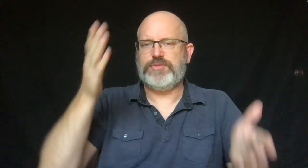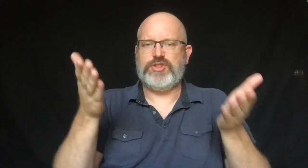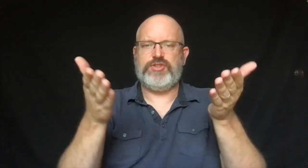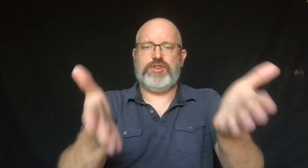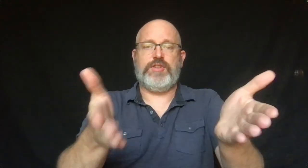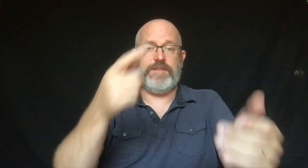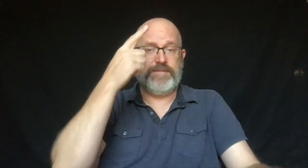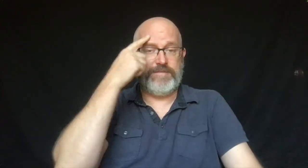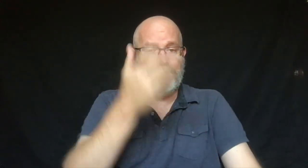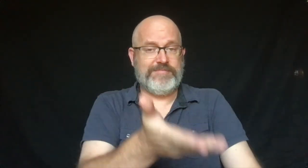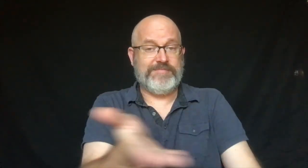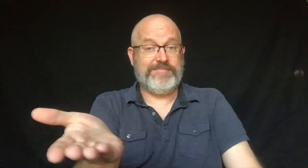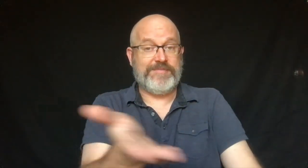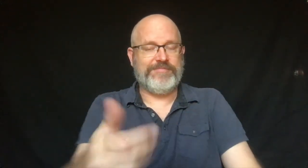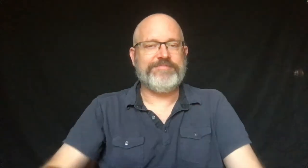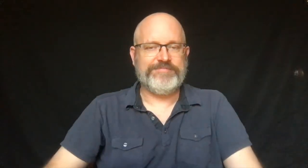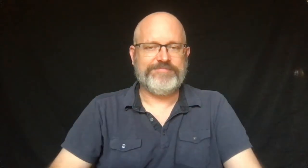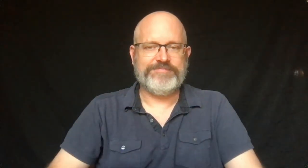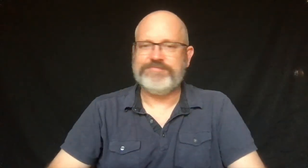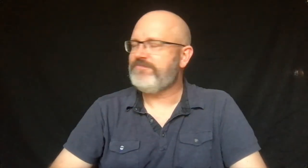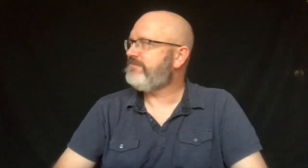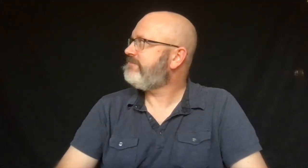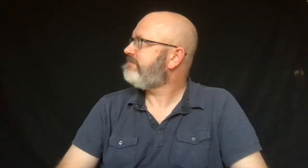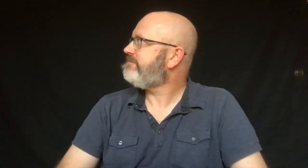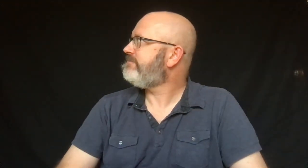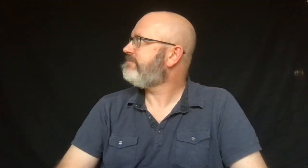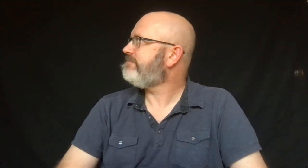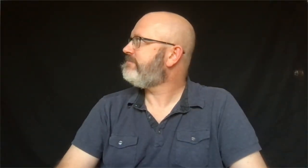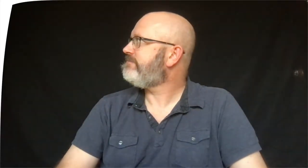and their parents were there for them.